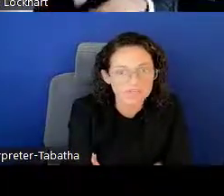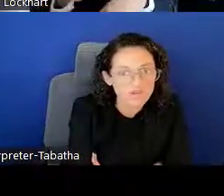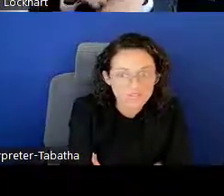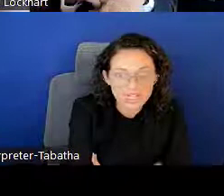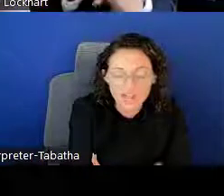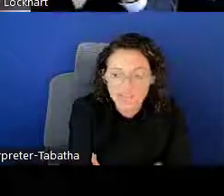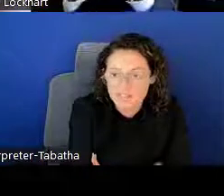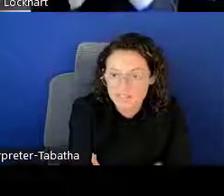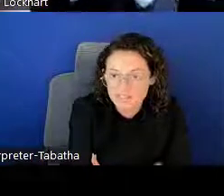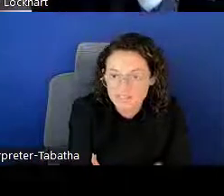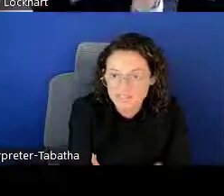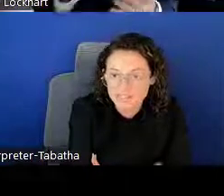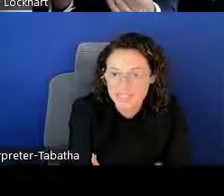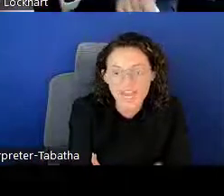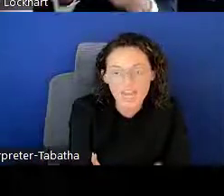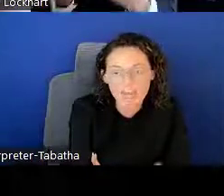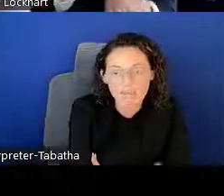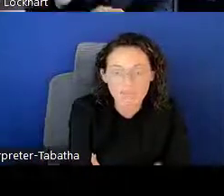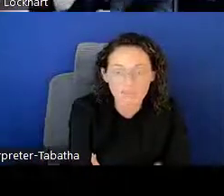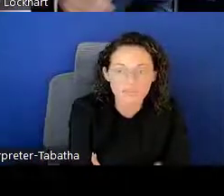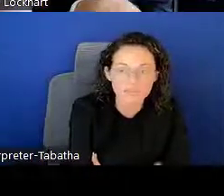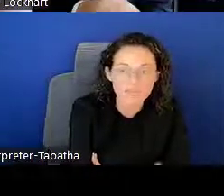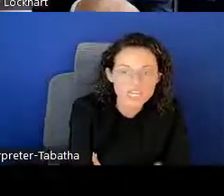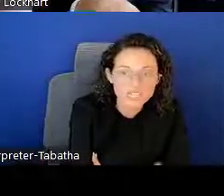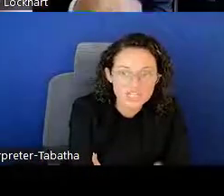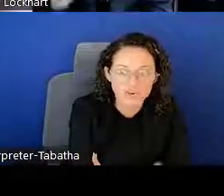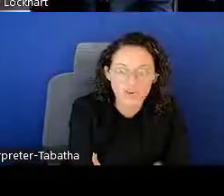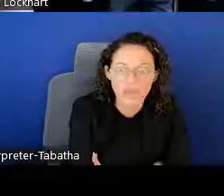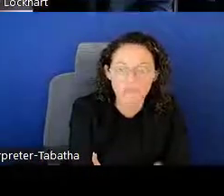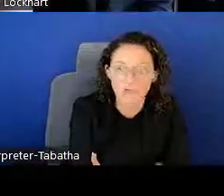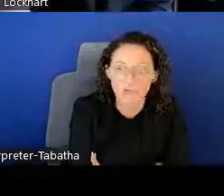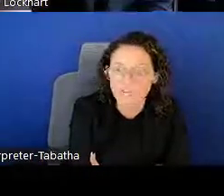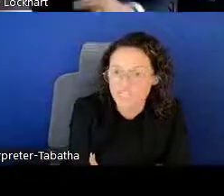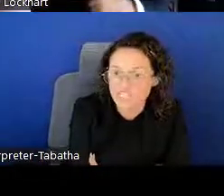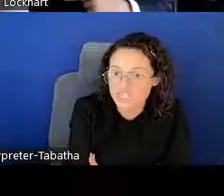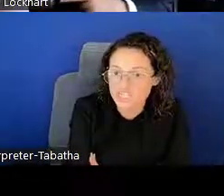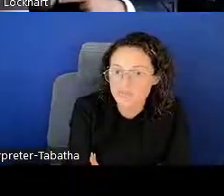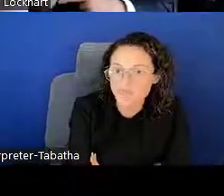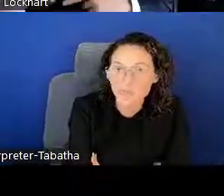Feel free to contact us at any time if you need more information or you have more questions.